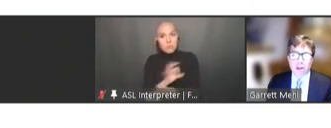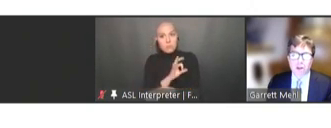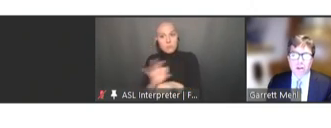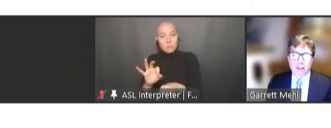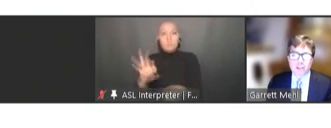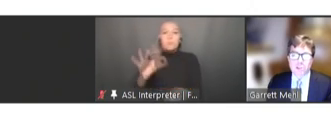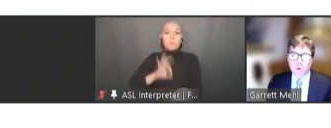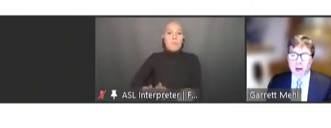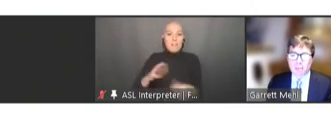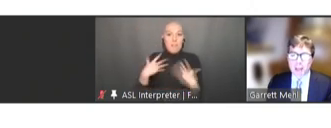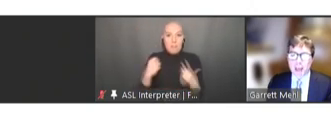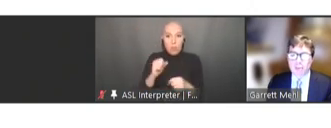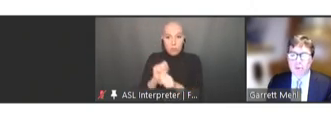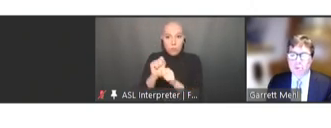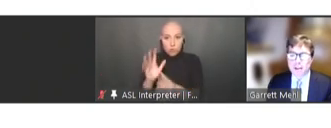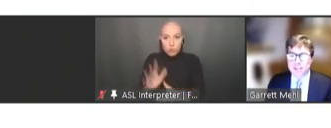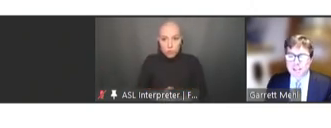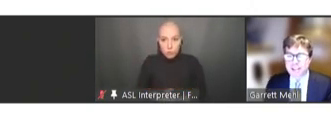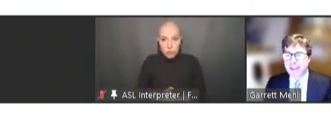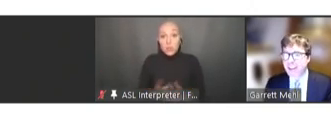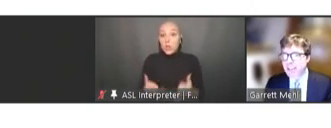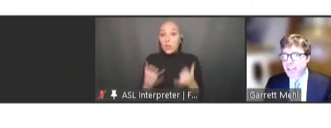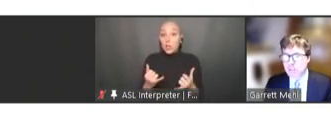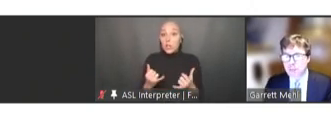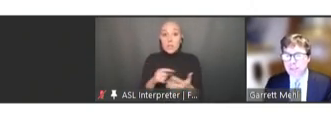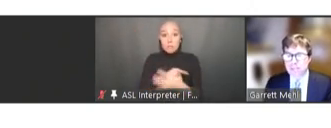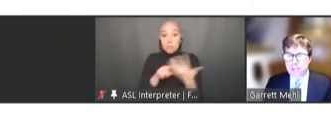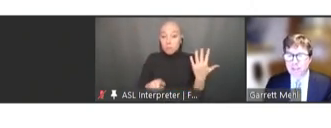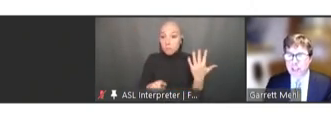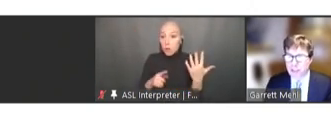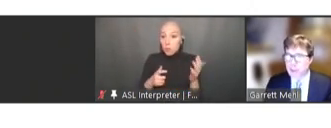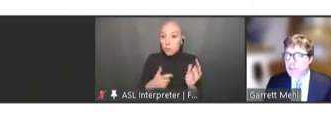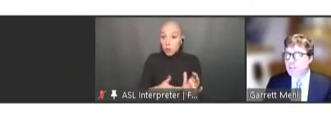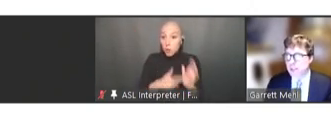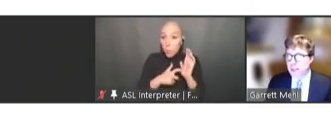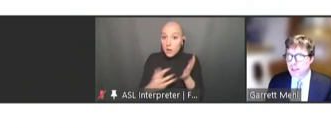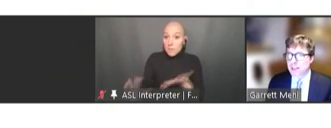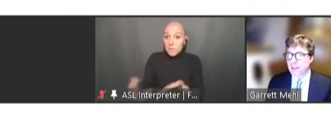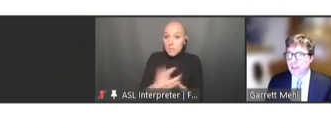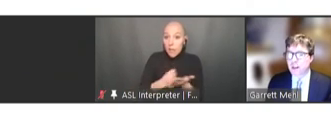Currently this requirement-gathering process can take months if not years to conduct at the country